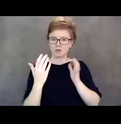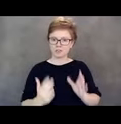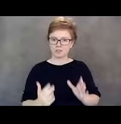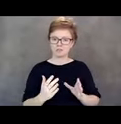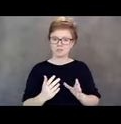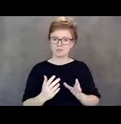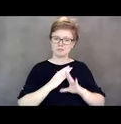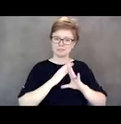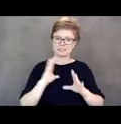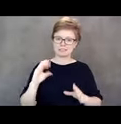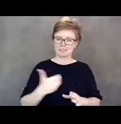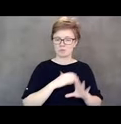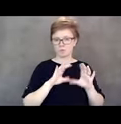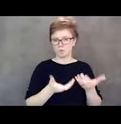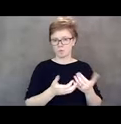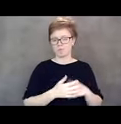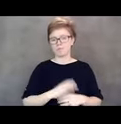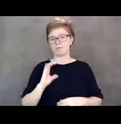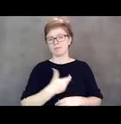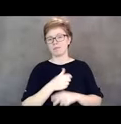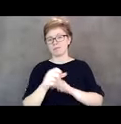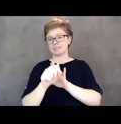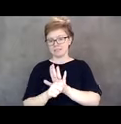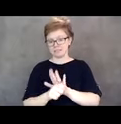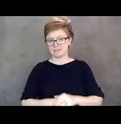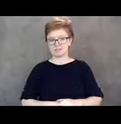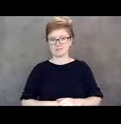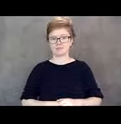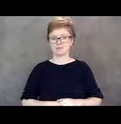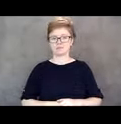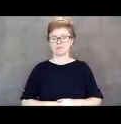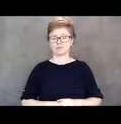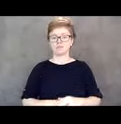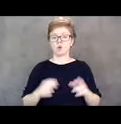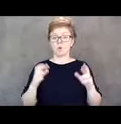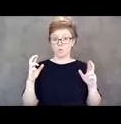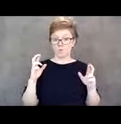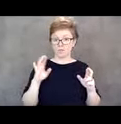And as any bill would be, we hope we can keep improving and growing.